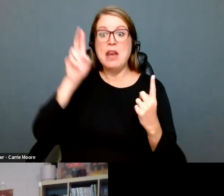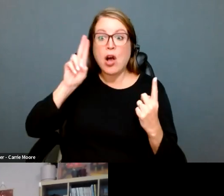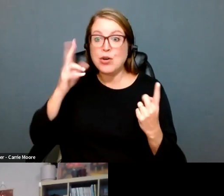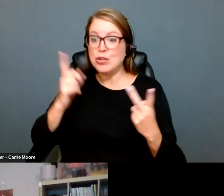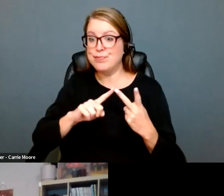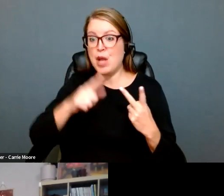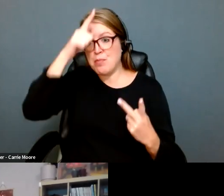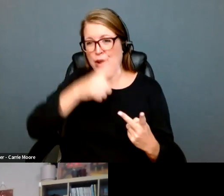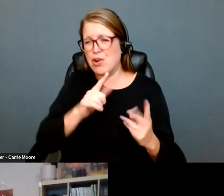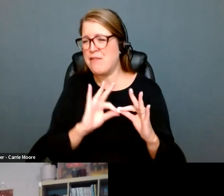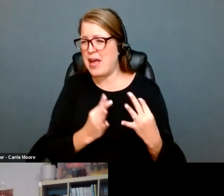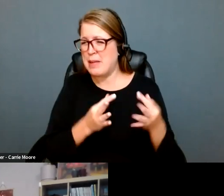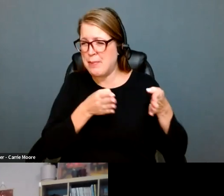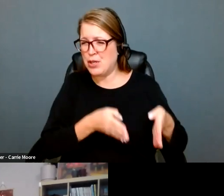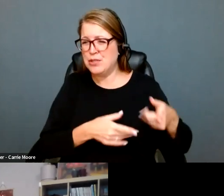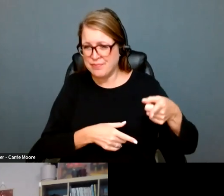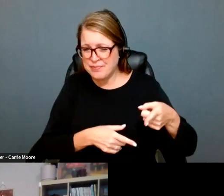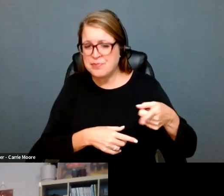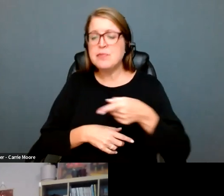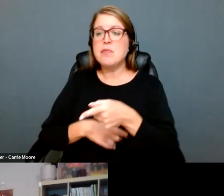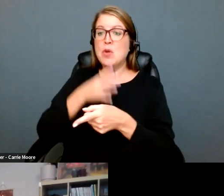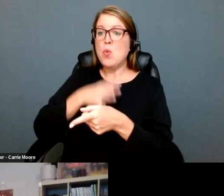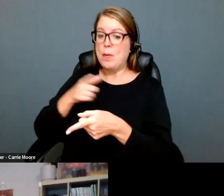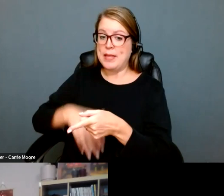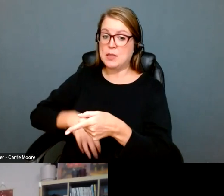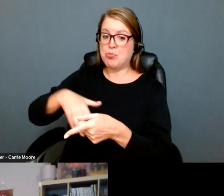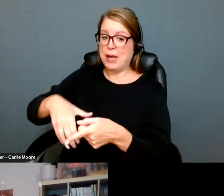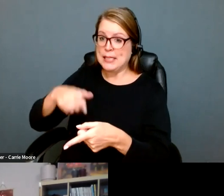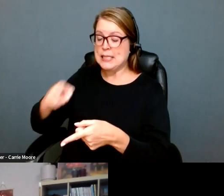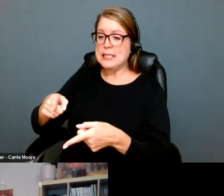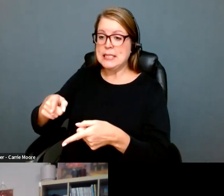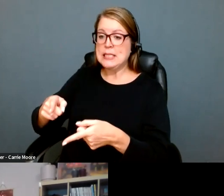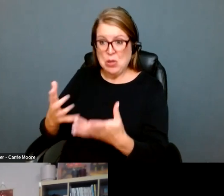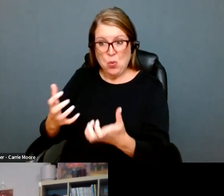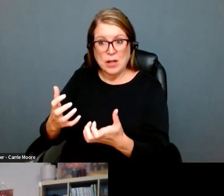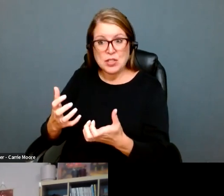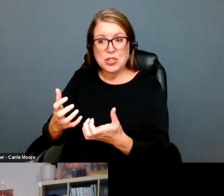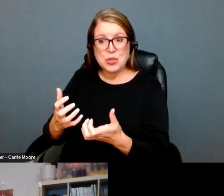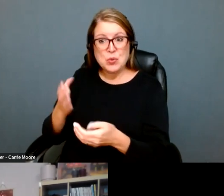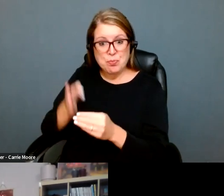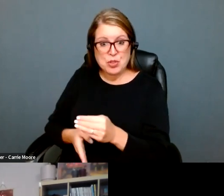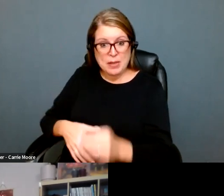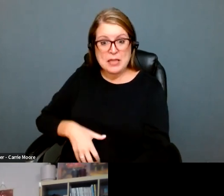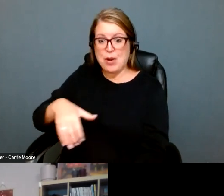on someone could now sue the medical provider for providing abortion-related care to the